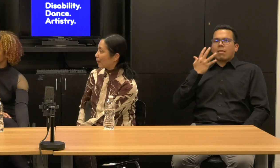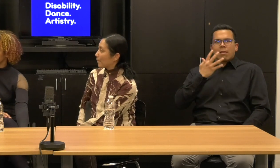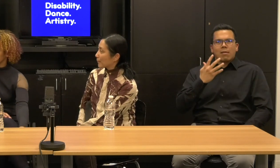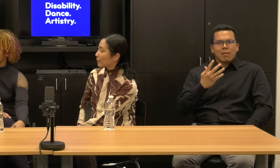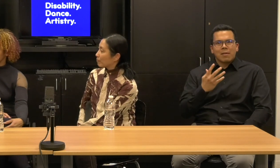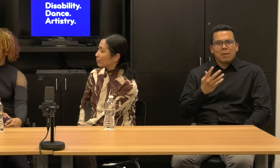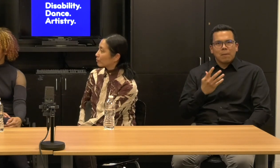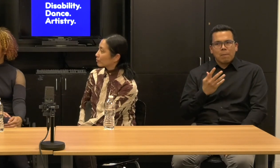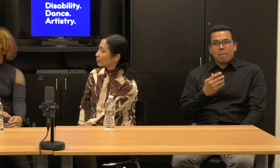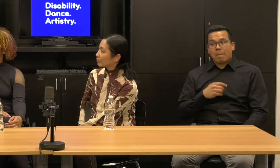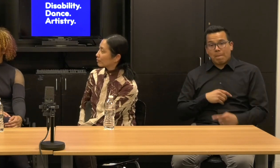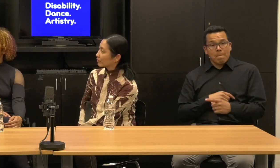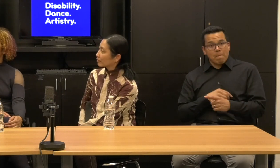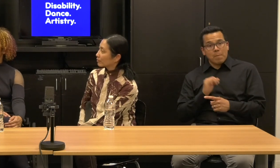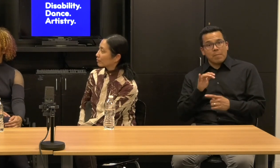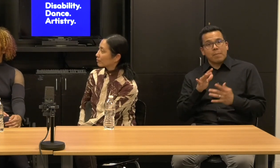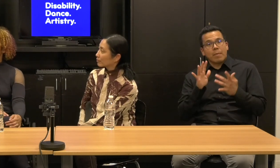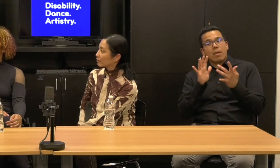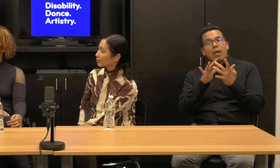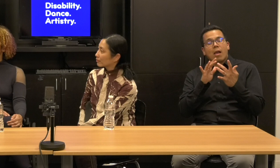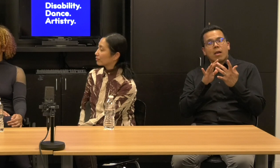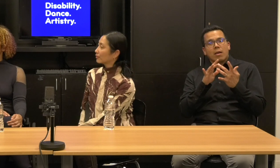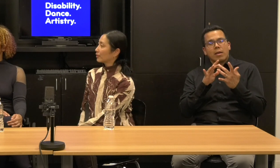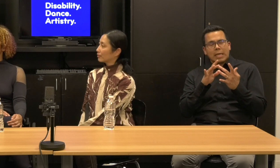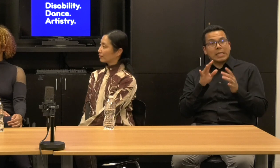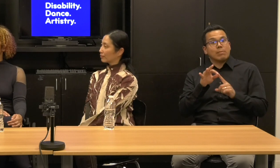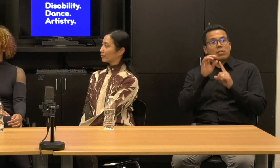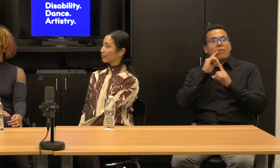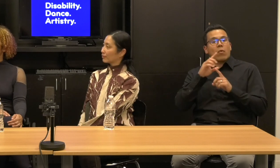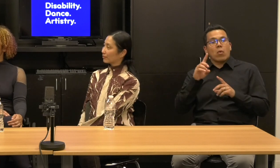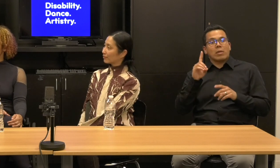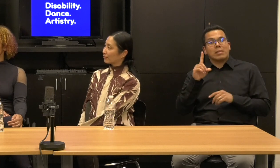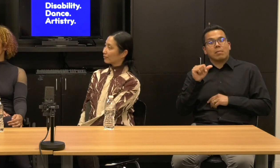I mean, I feel like disability artistry in particular is interested in those contact